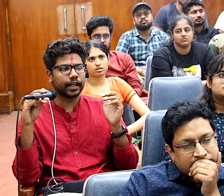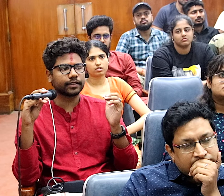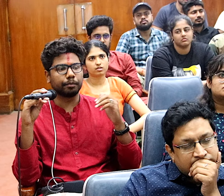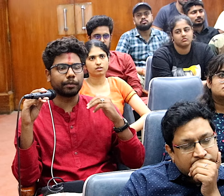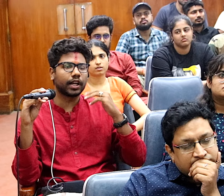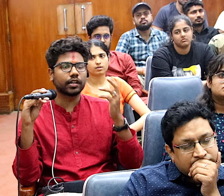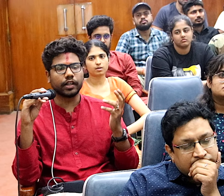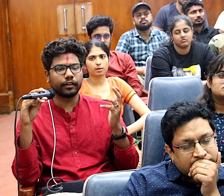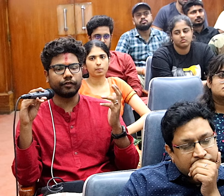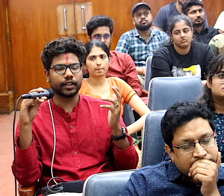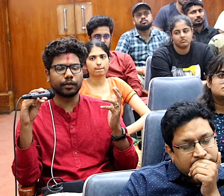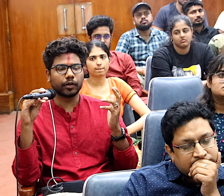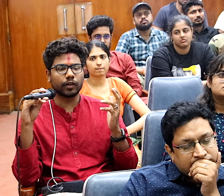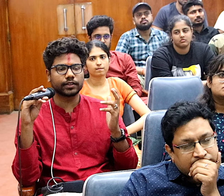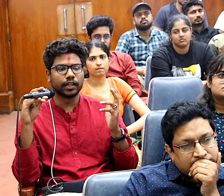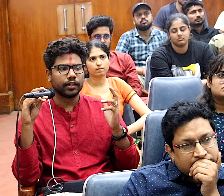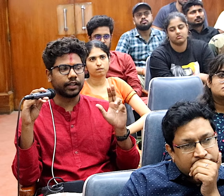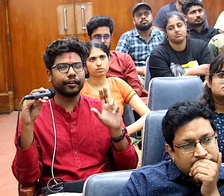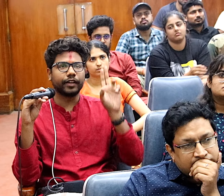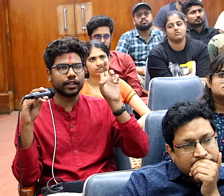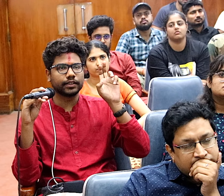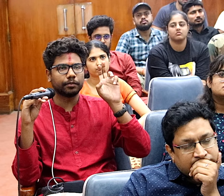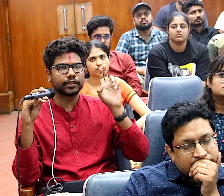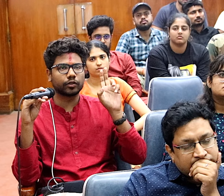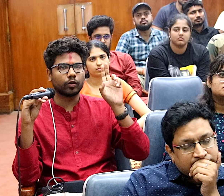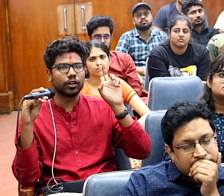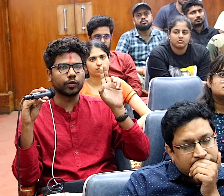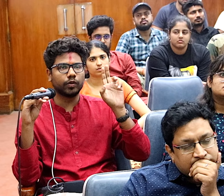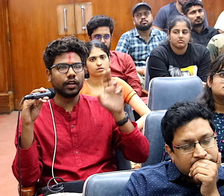like some people are turning vegan because they think veganism is so-called cool,